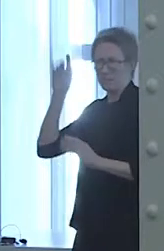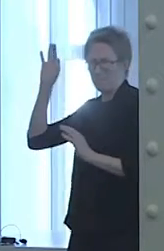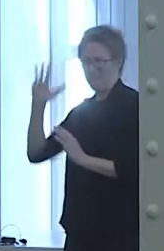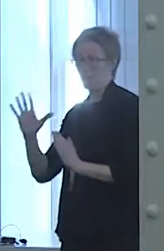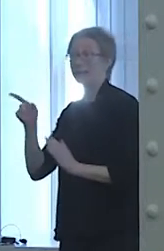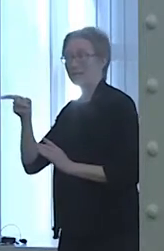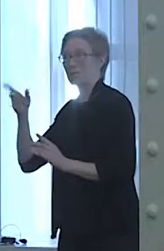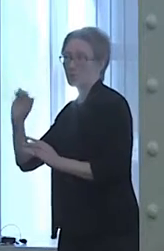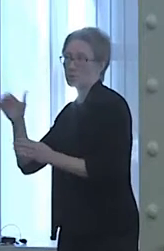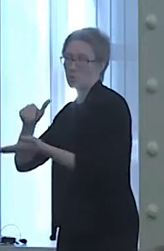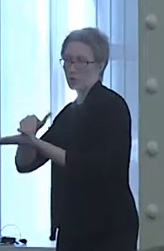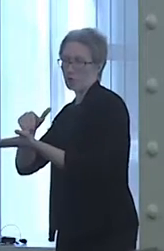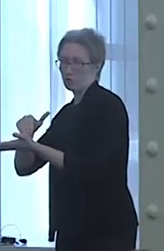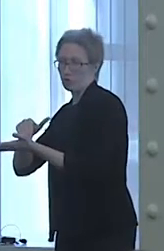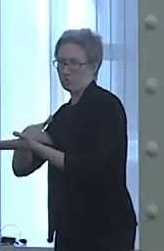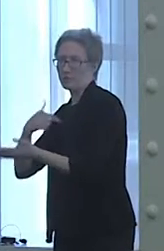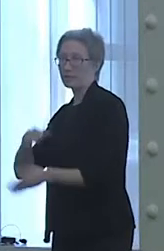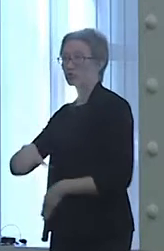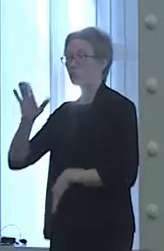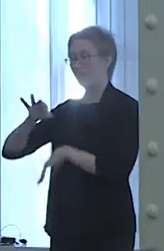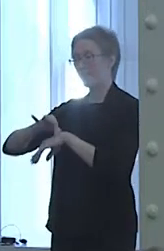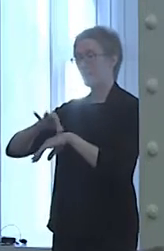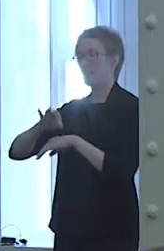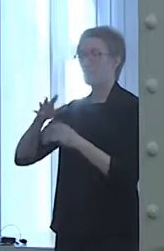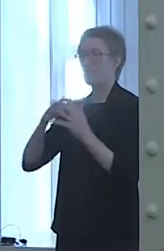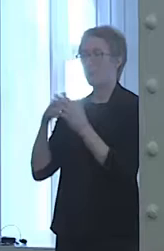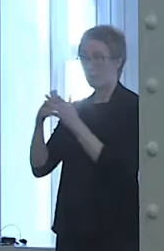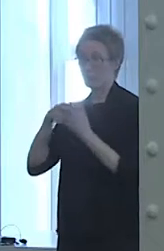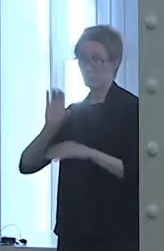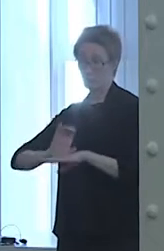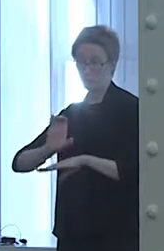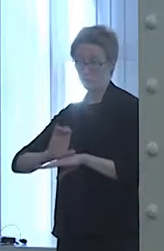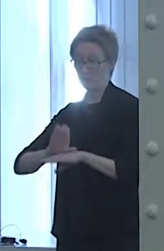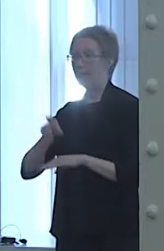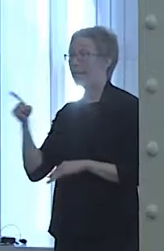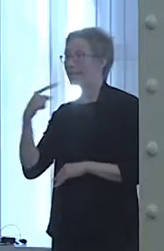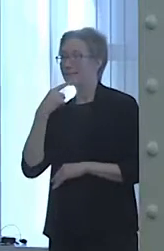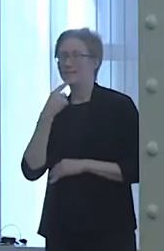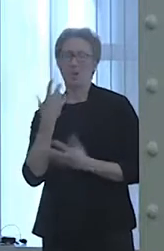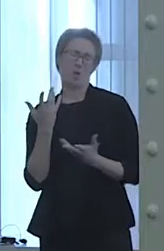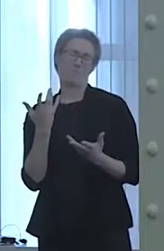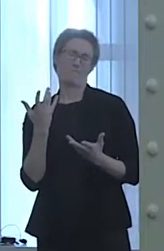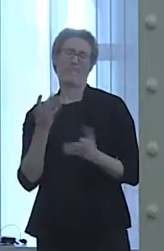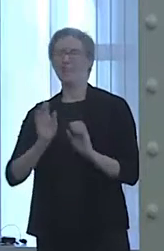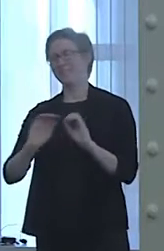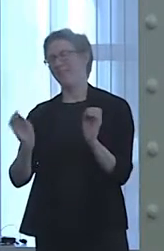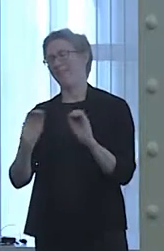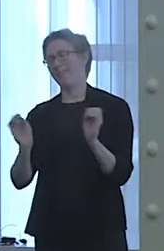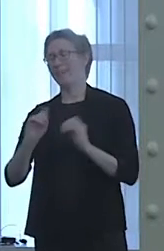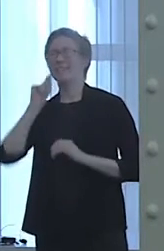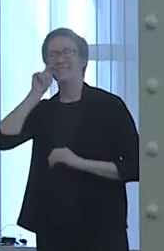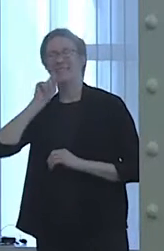and our pastor said, "This is nothing. "This is just teenage angst. "It will go away."